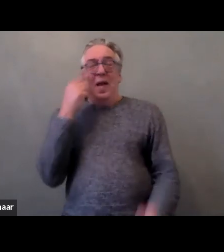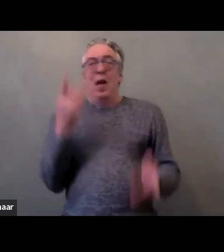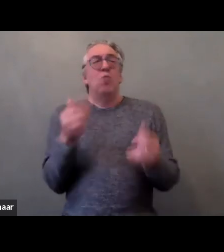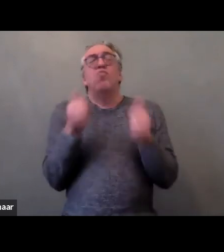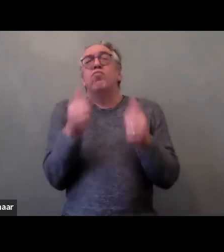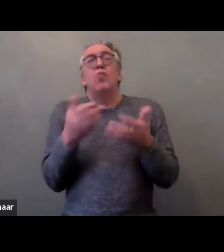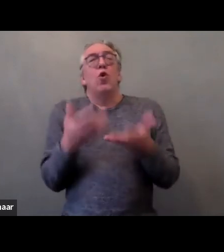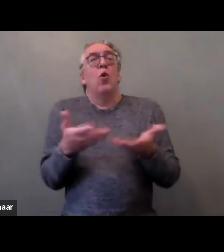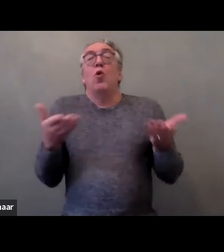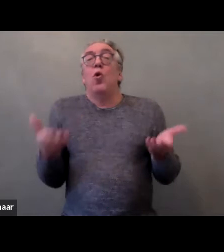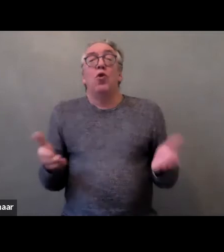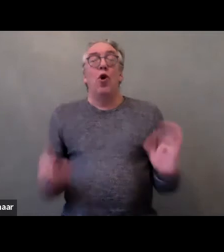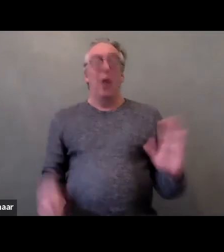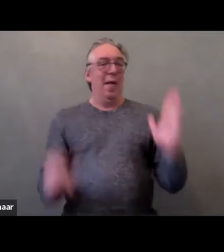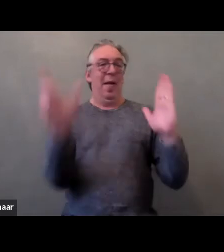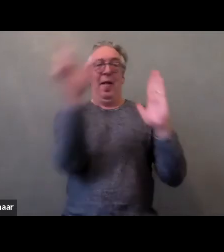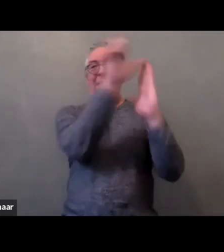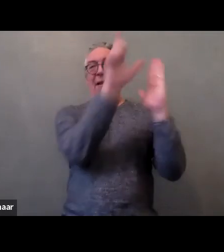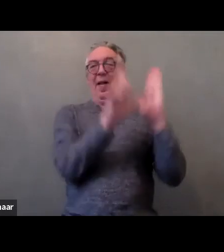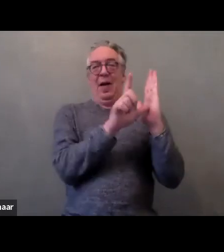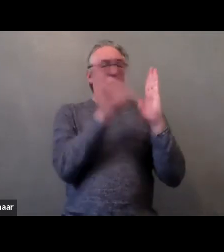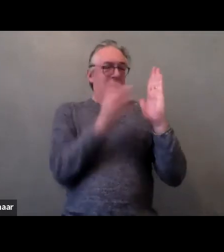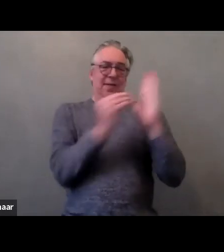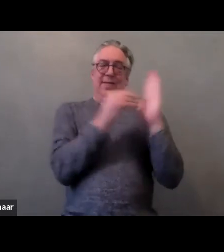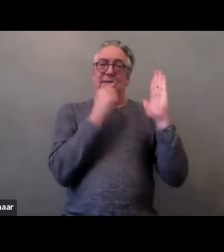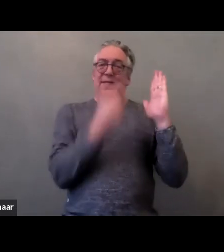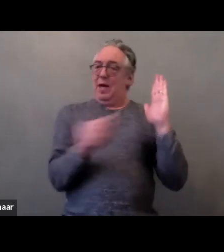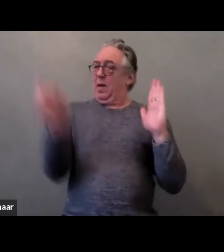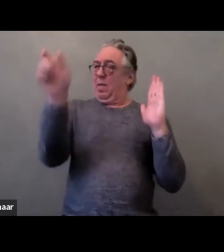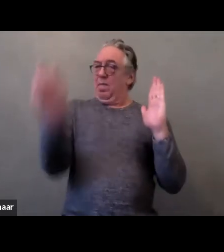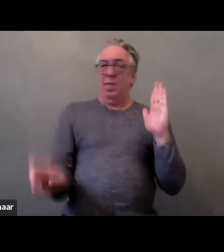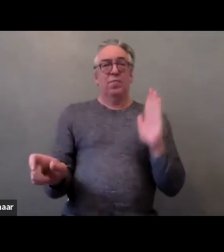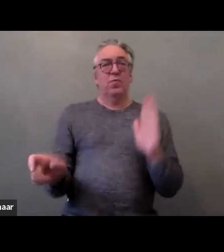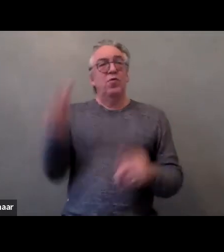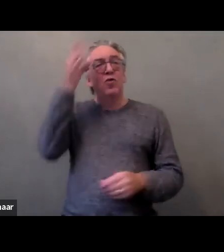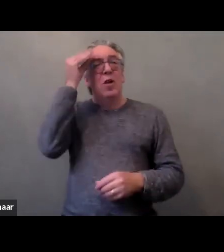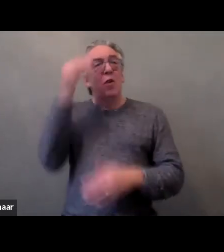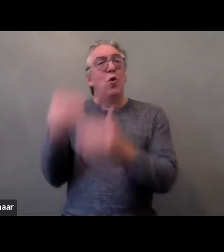to provide information when the position of users will be strengthened.